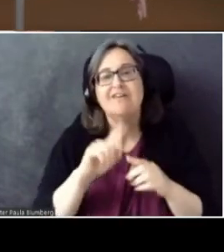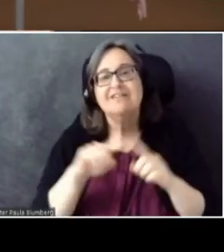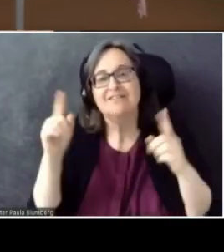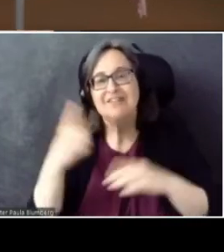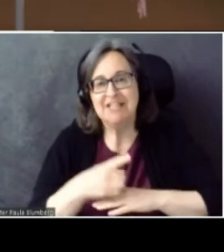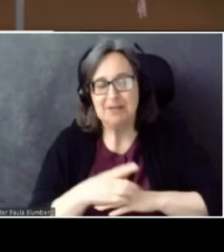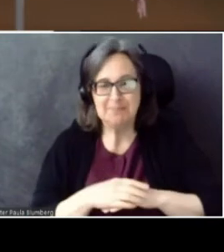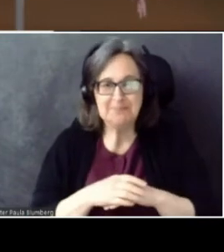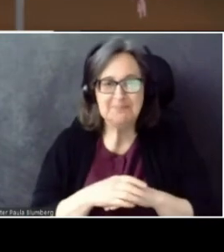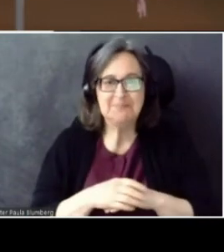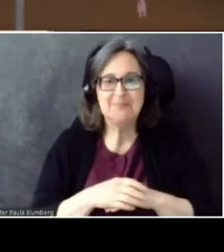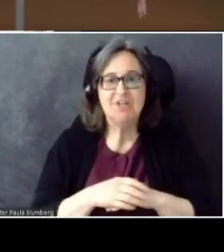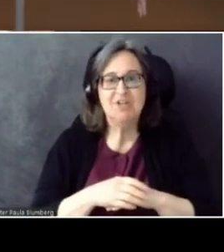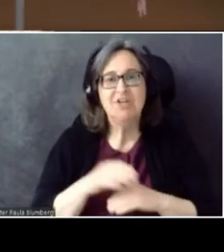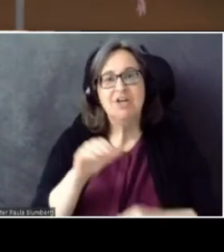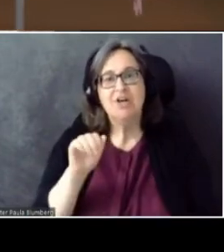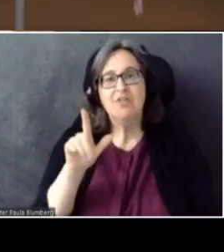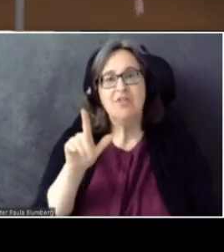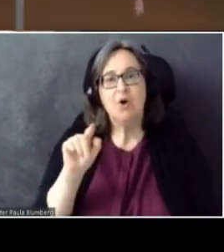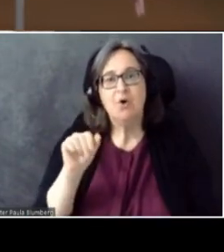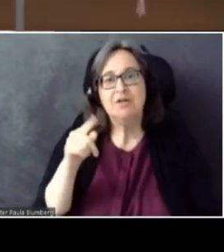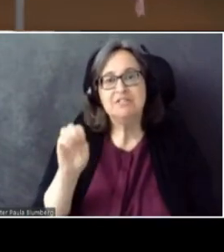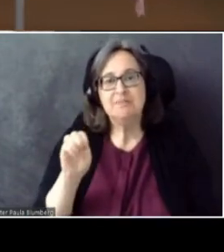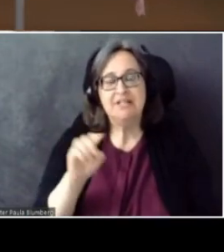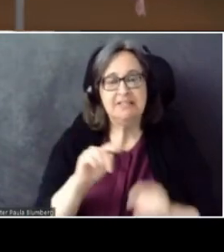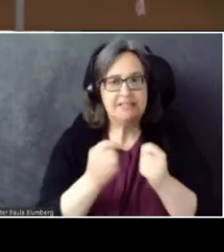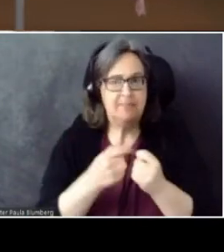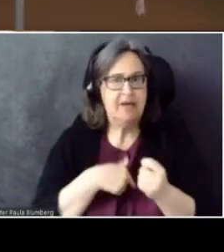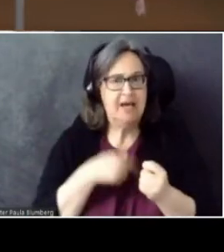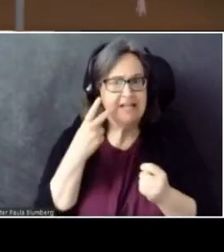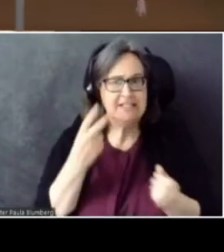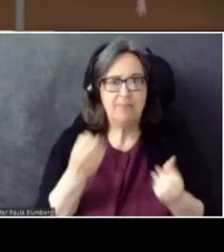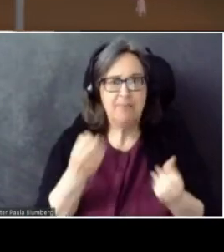The AltSpace team -- I see a lot of you in the audience right now.